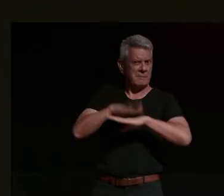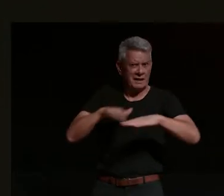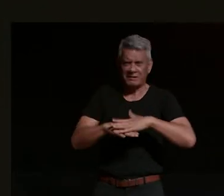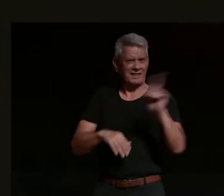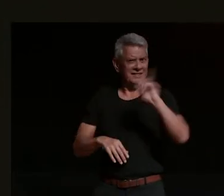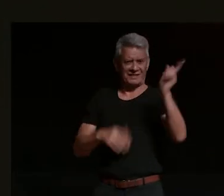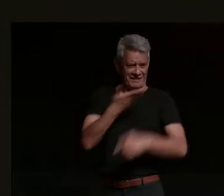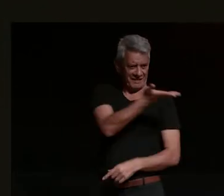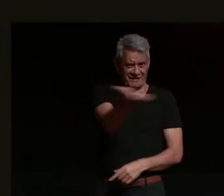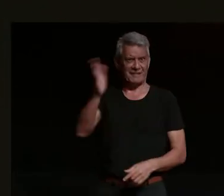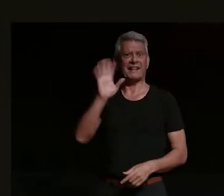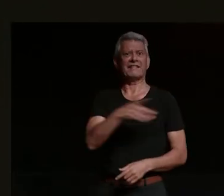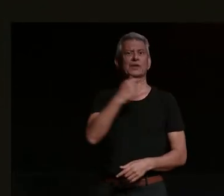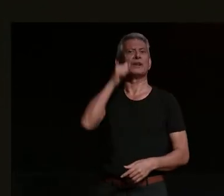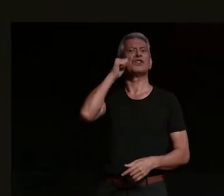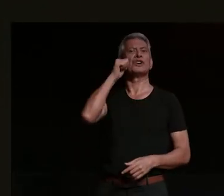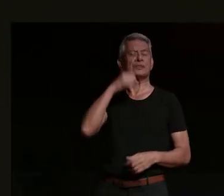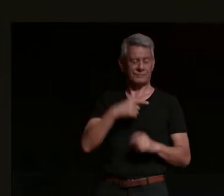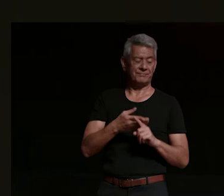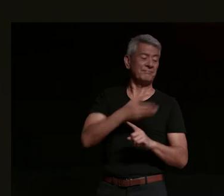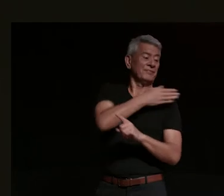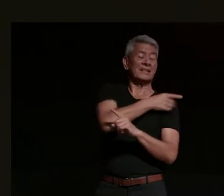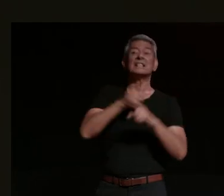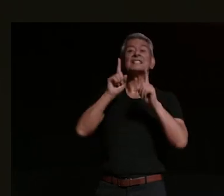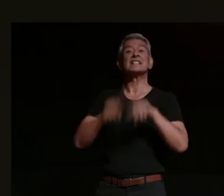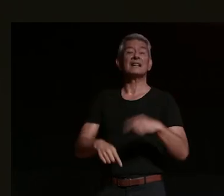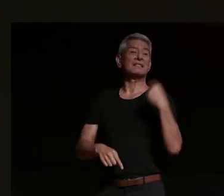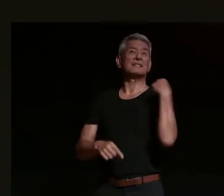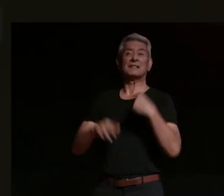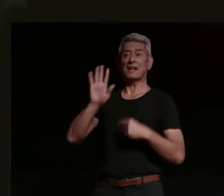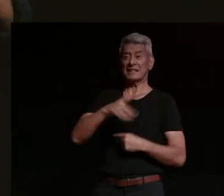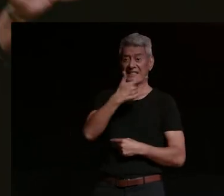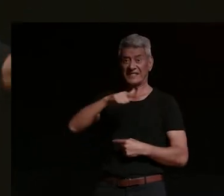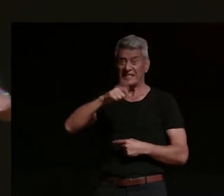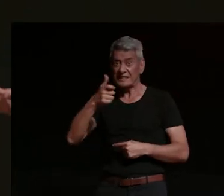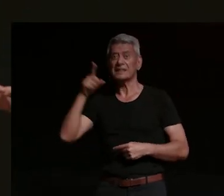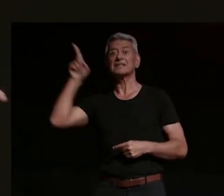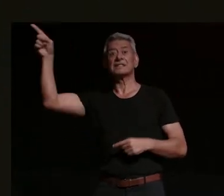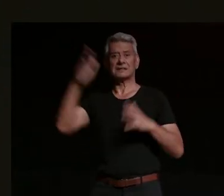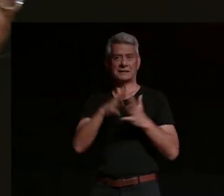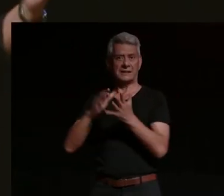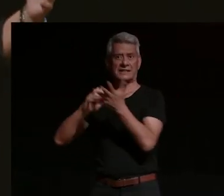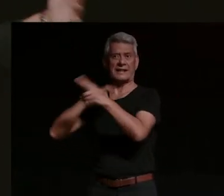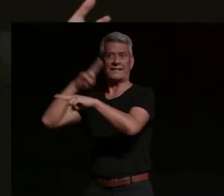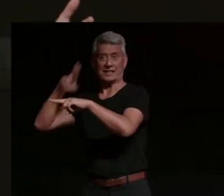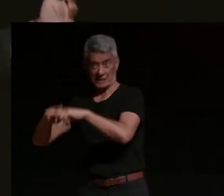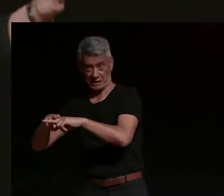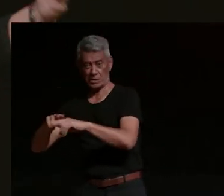that was formed in 1976 in san francisco and we're now have chapters all over the world and we are